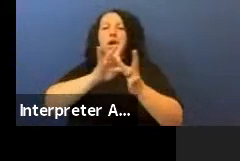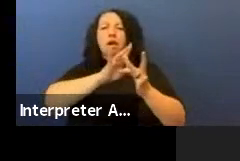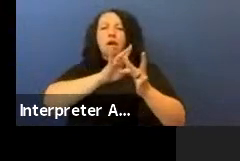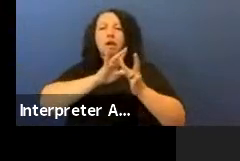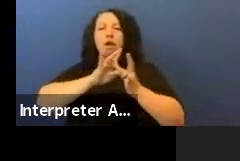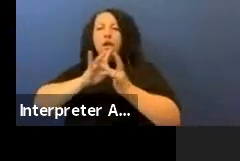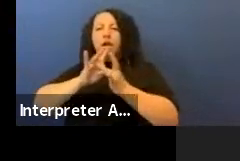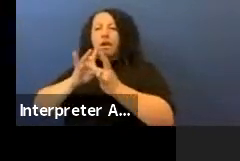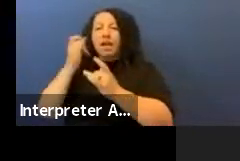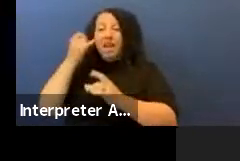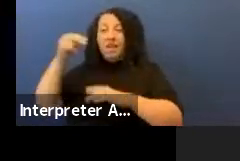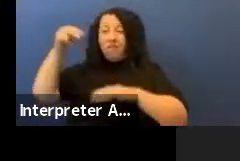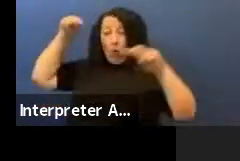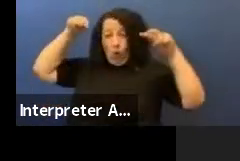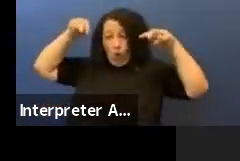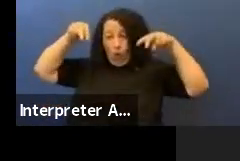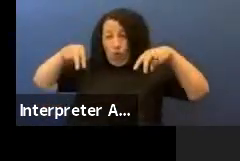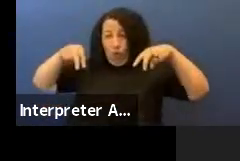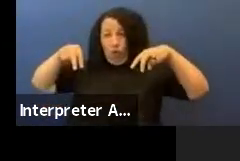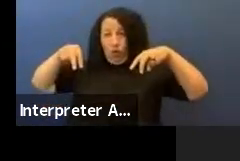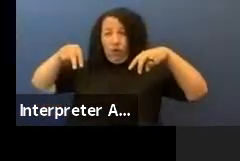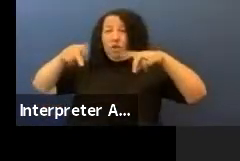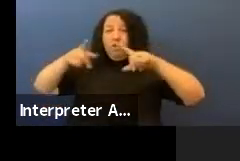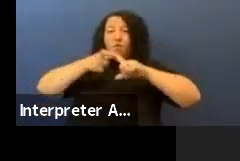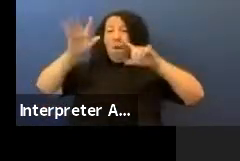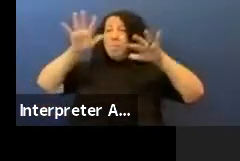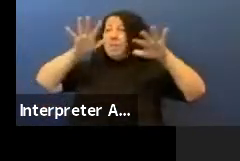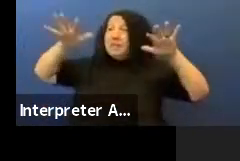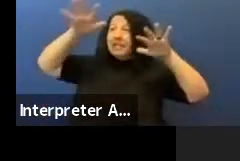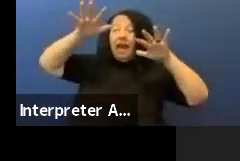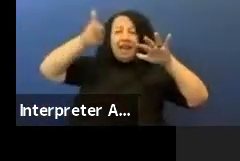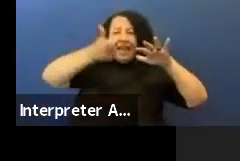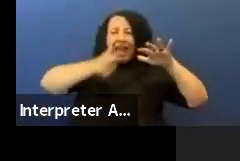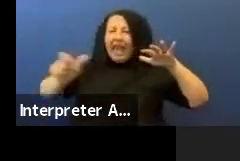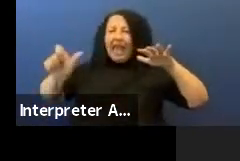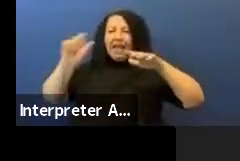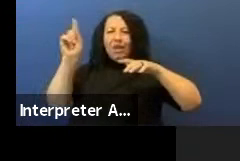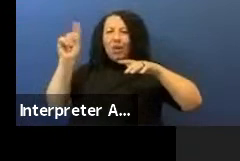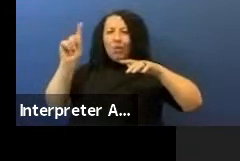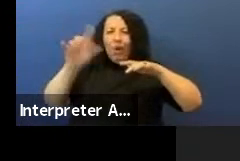anywhere USA, you see that.